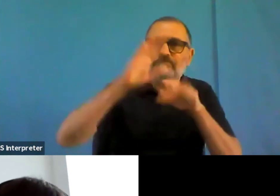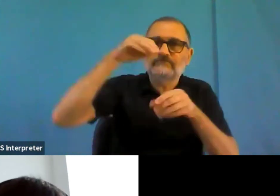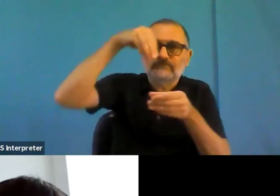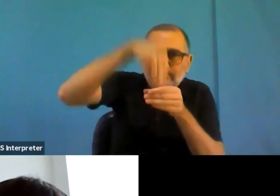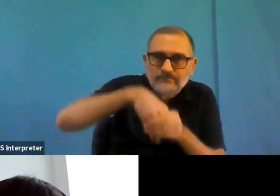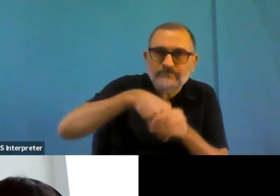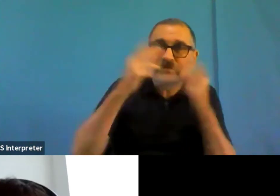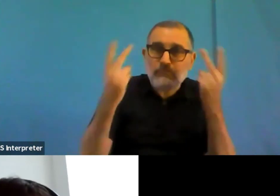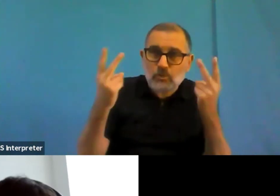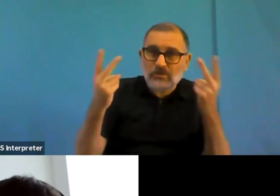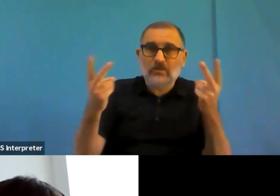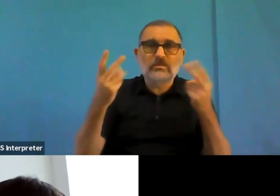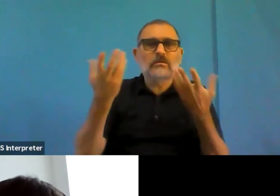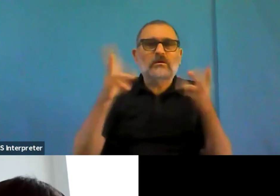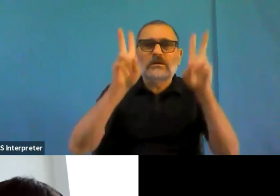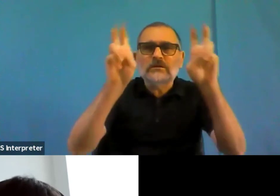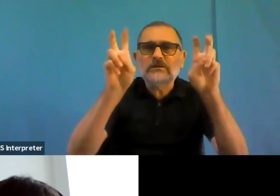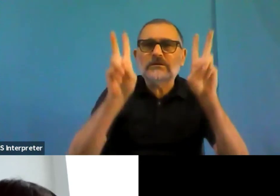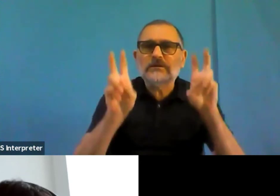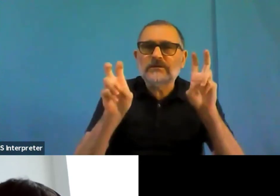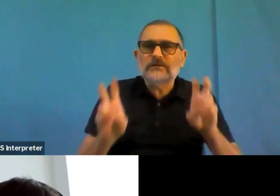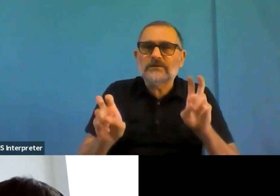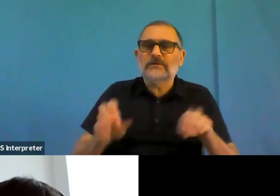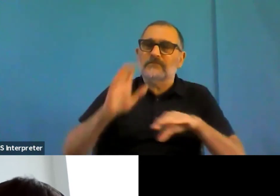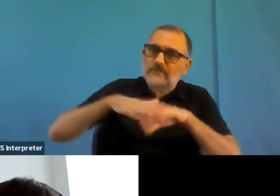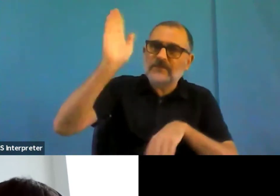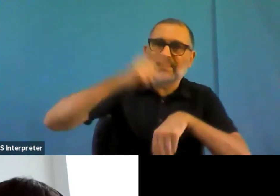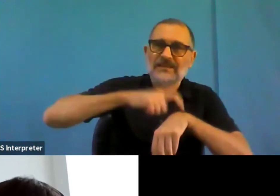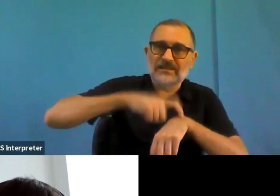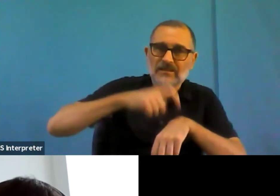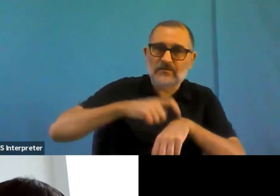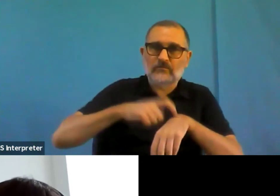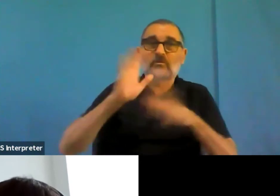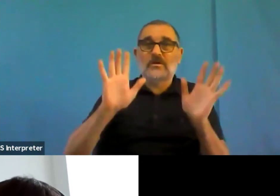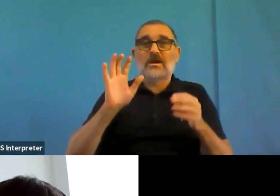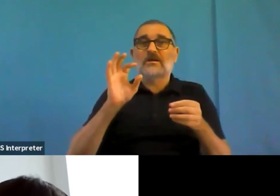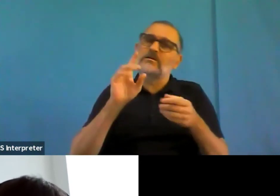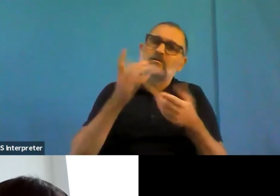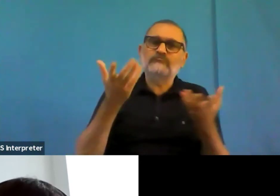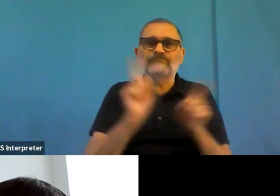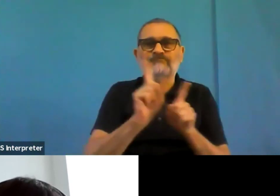So I will start with one of them, the goal of accessibility is not to find issues, but